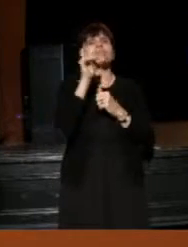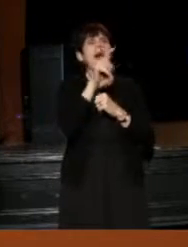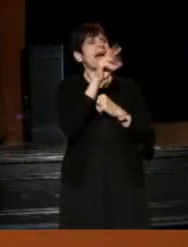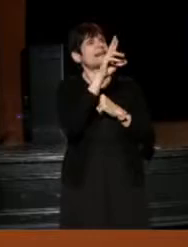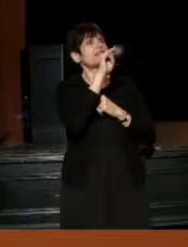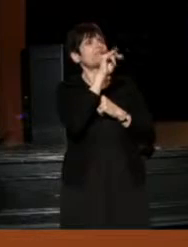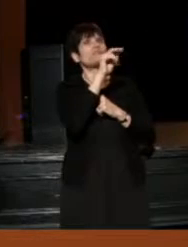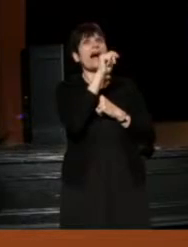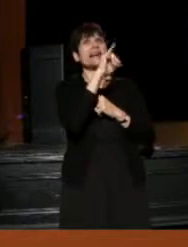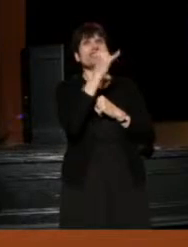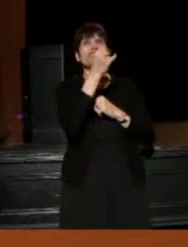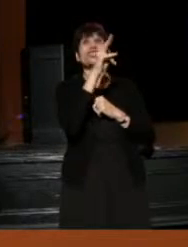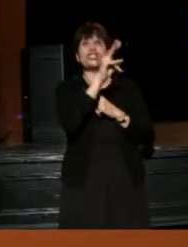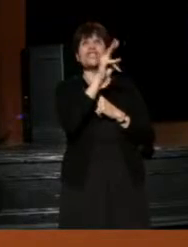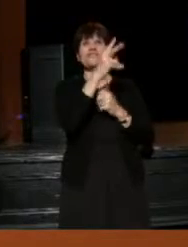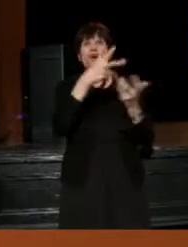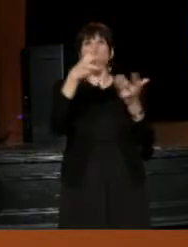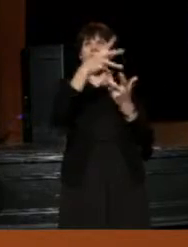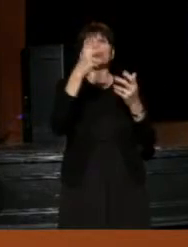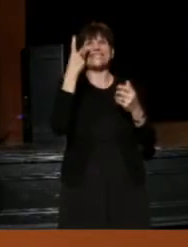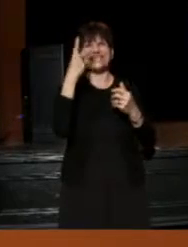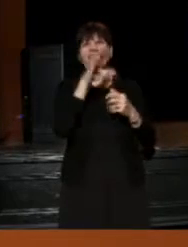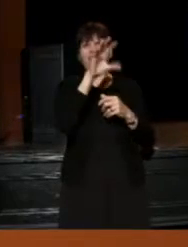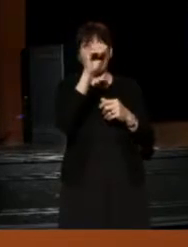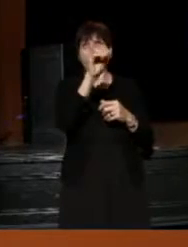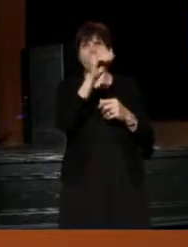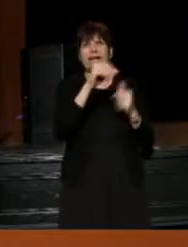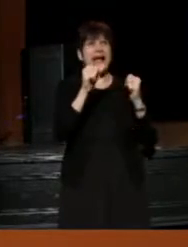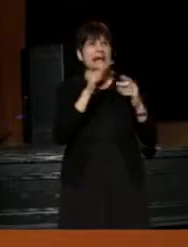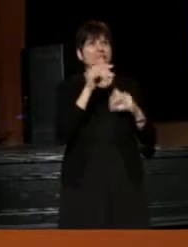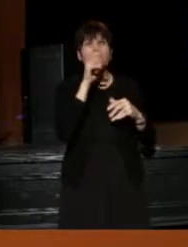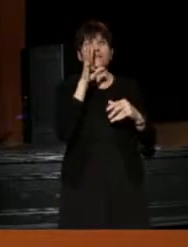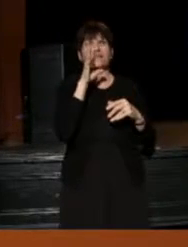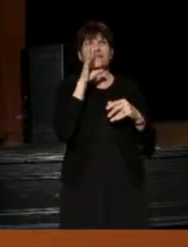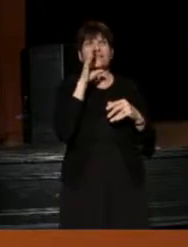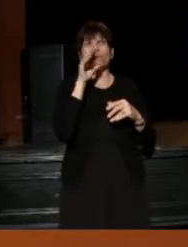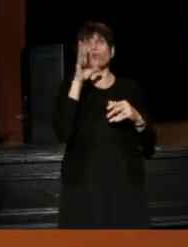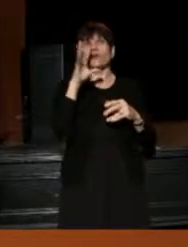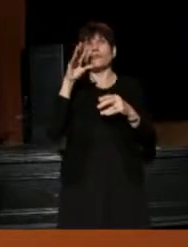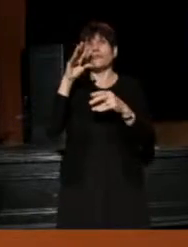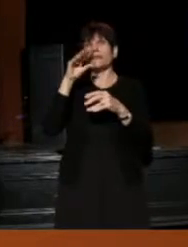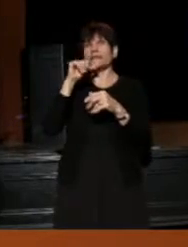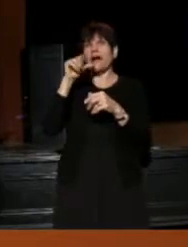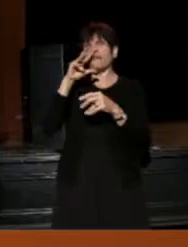because he'd been around a lot, he'd seen the company actors, they weren't in the first two plays that we did with him,